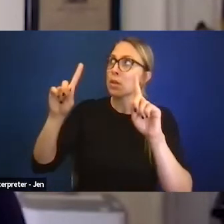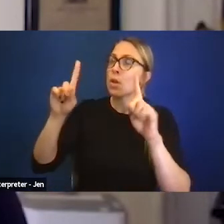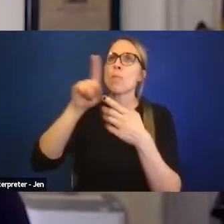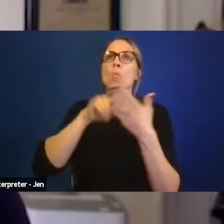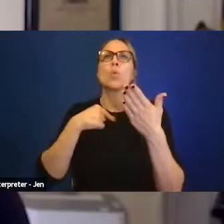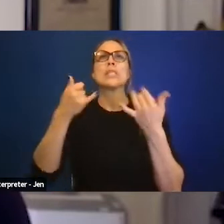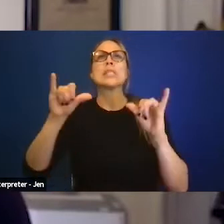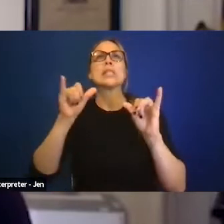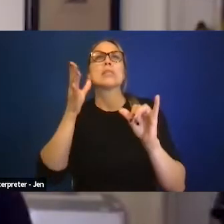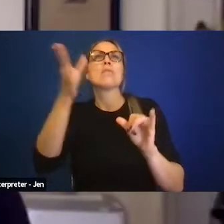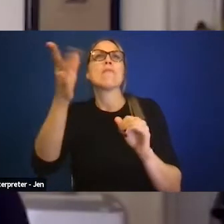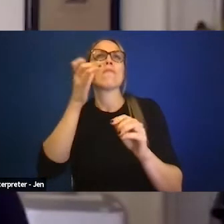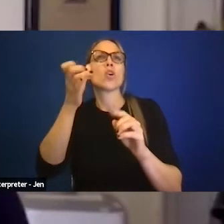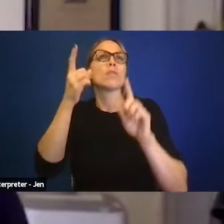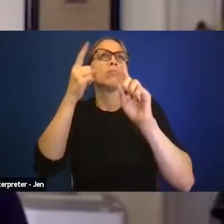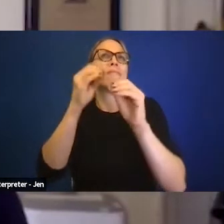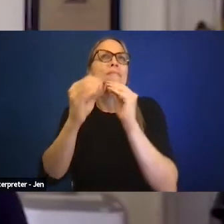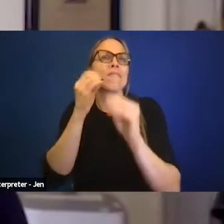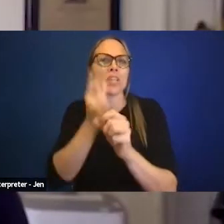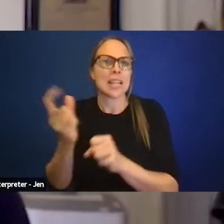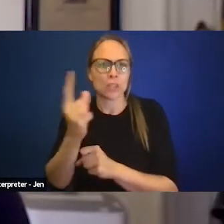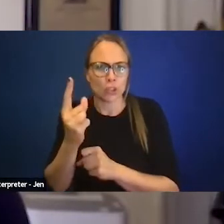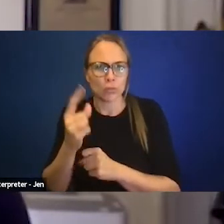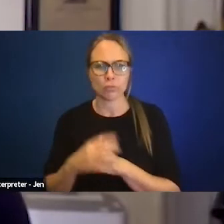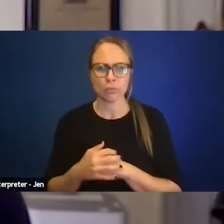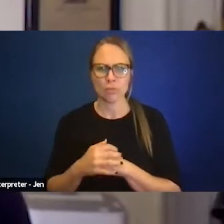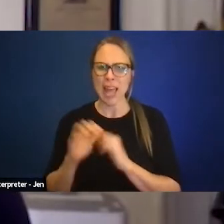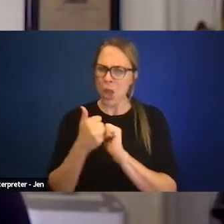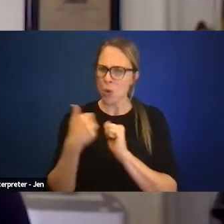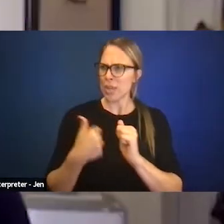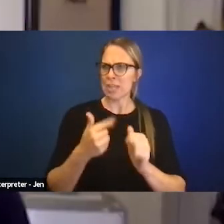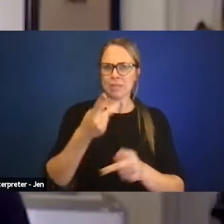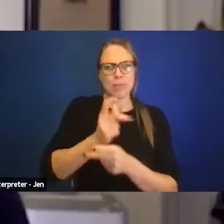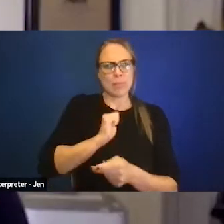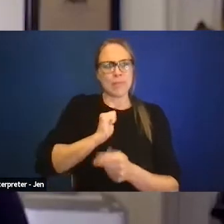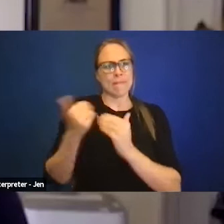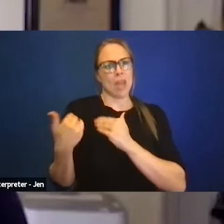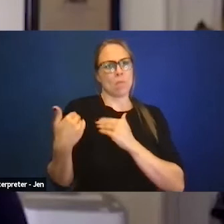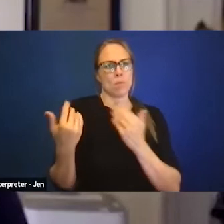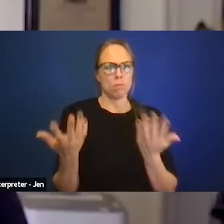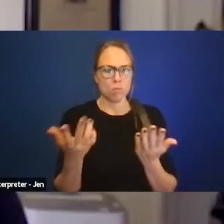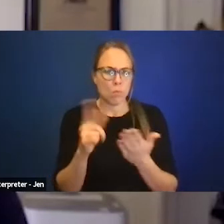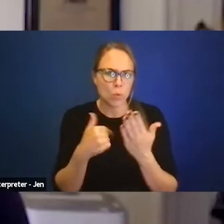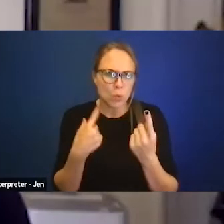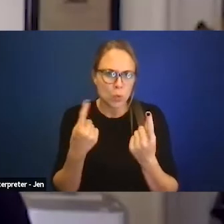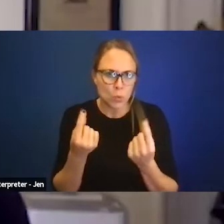for next year and how are we holding ourselves accountable? That's what I think needs to be done.